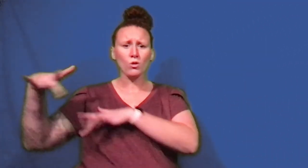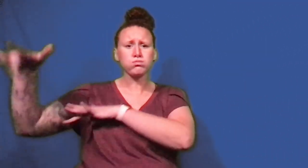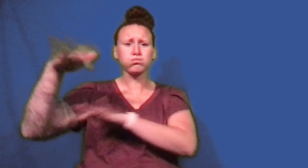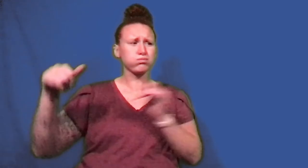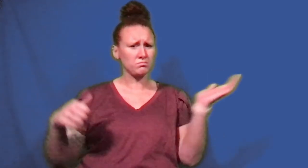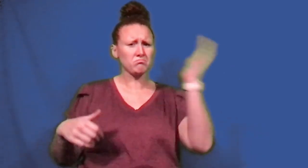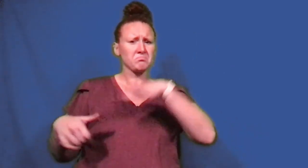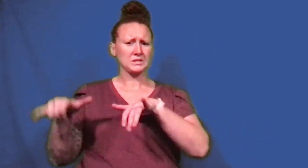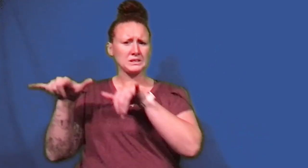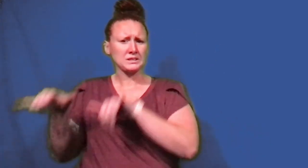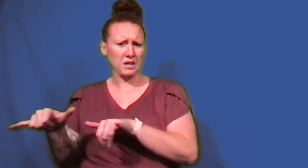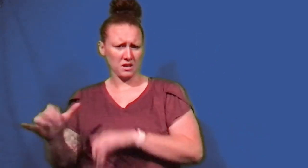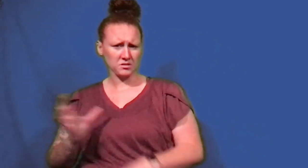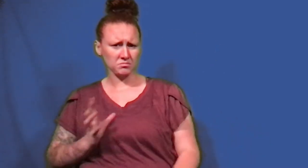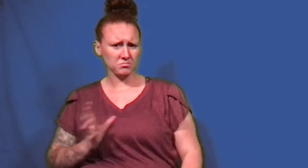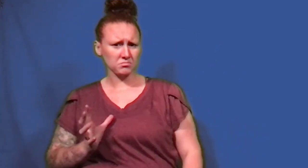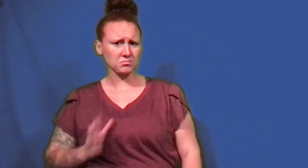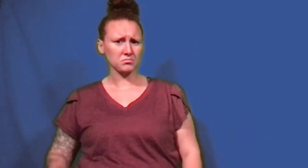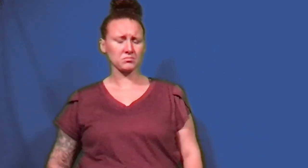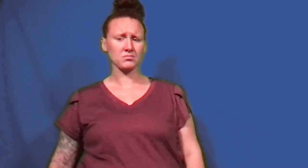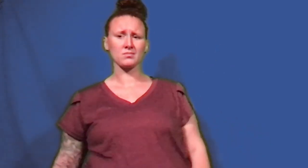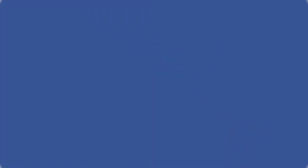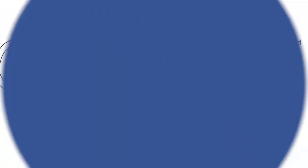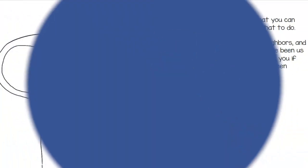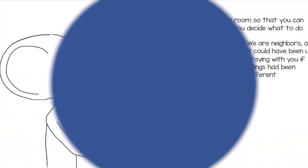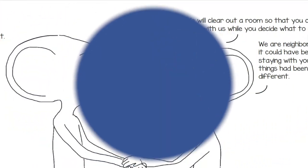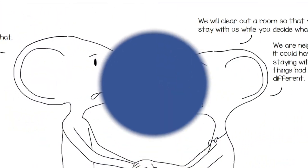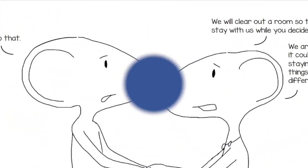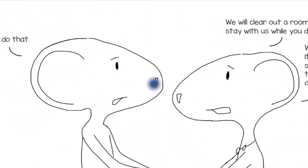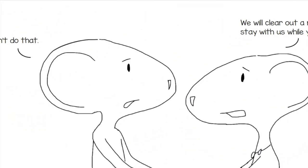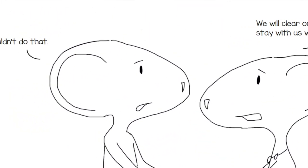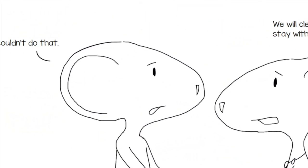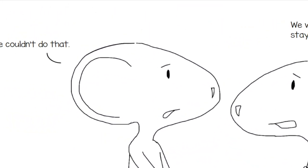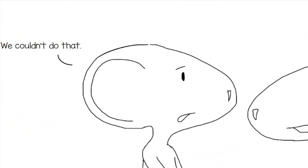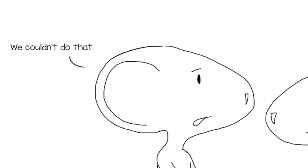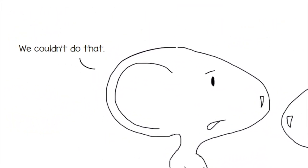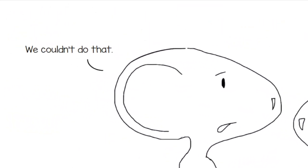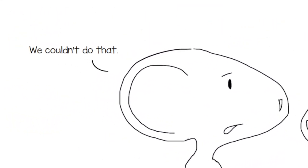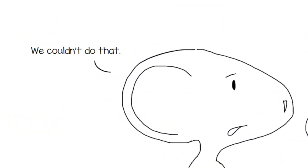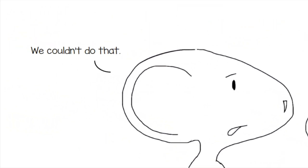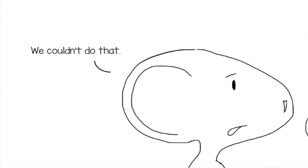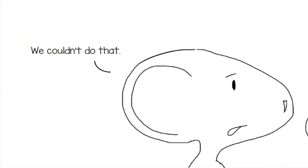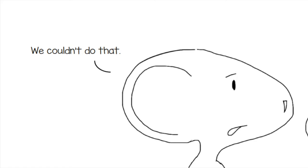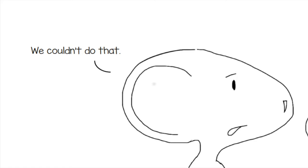We will clear out a room so that you can stay with us while you decide what to do.